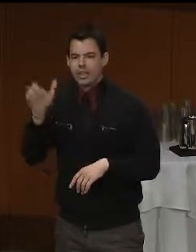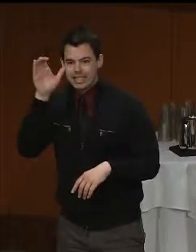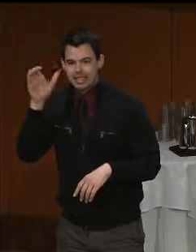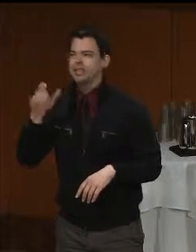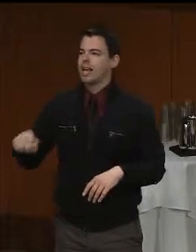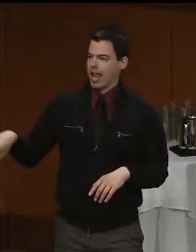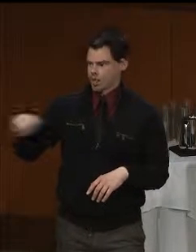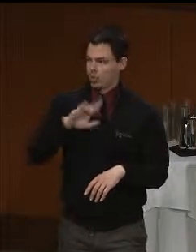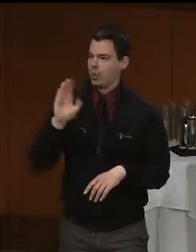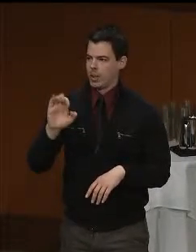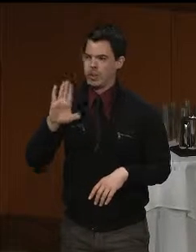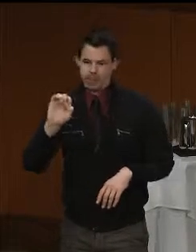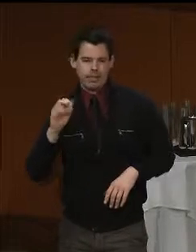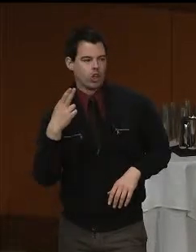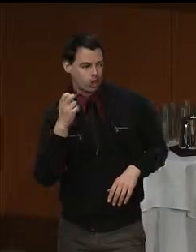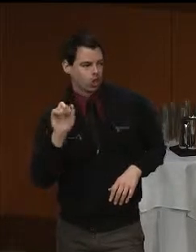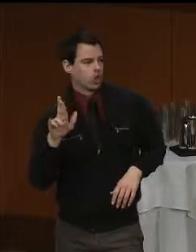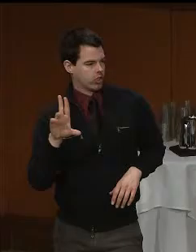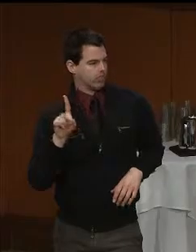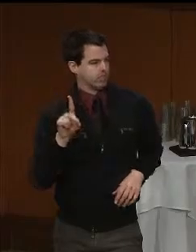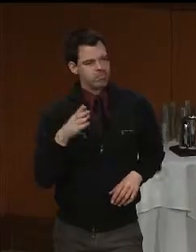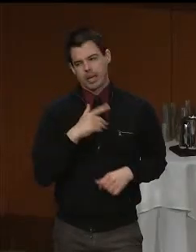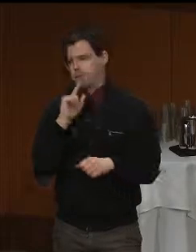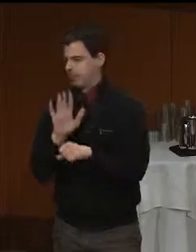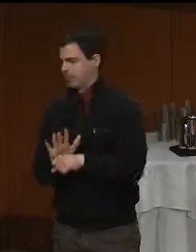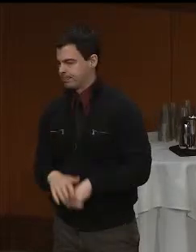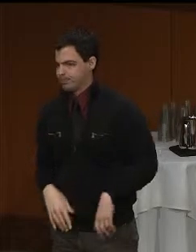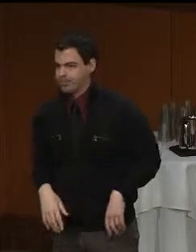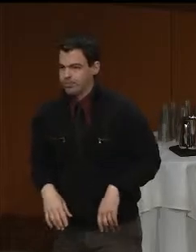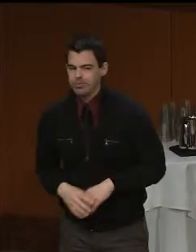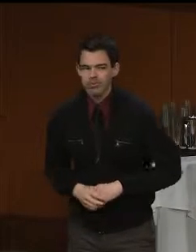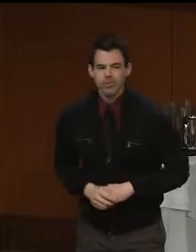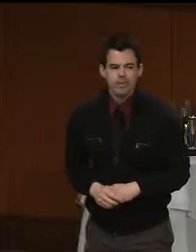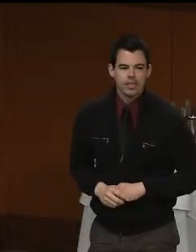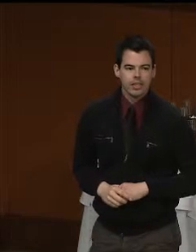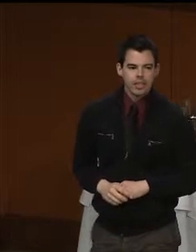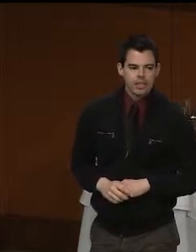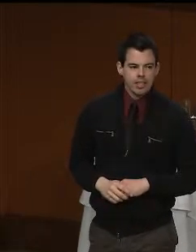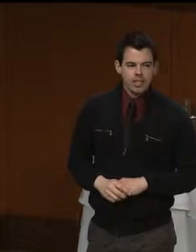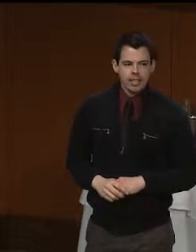My professional journey, as is true for many, is shaped by personal journeys, which has